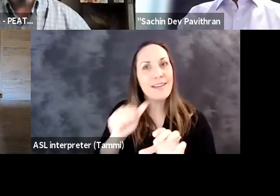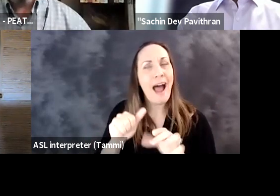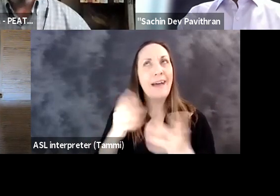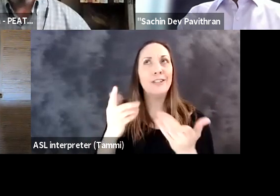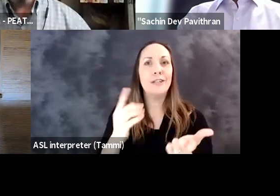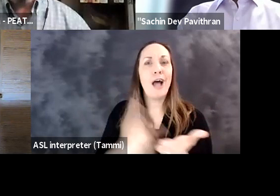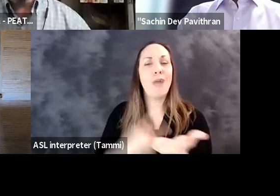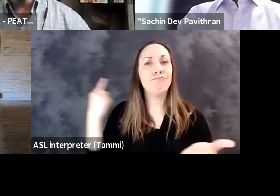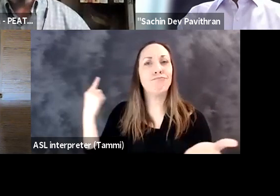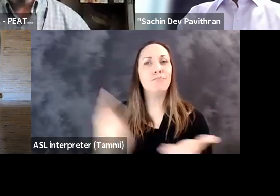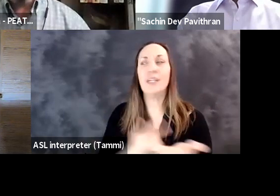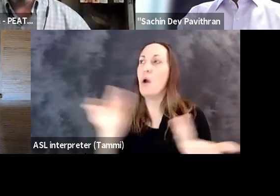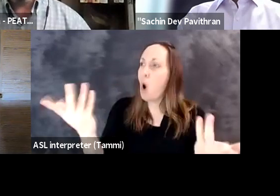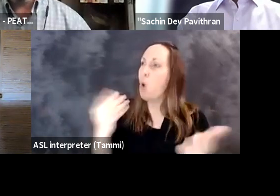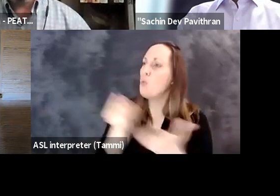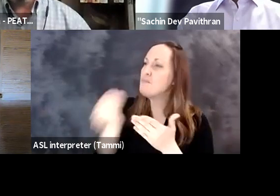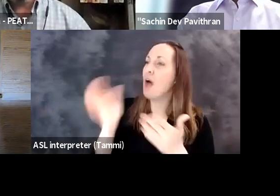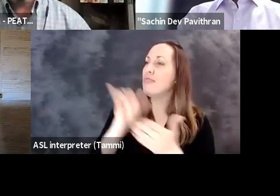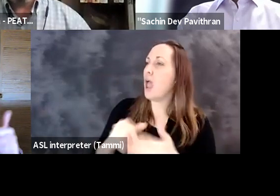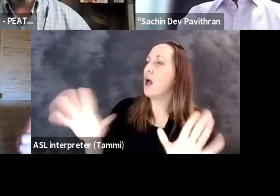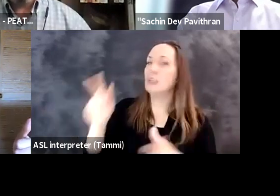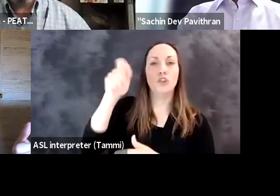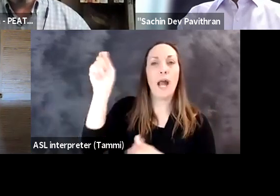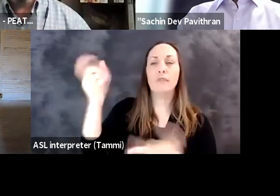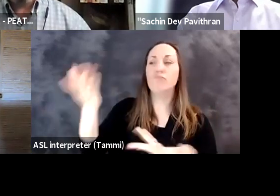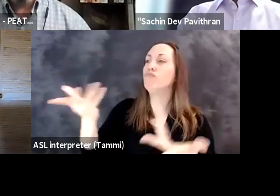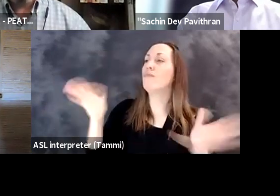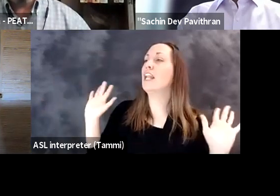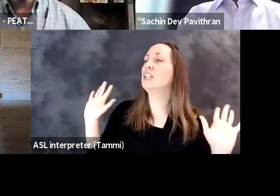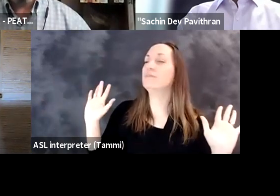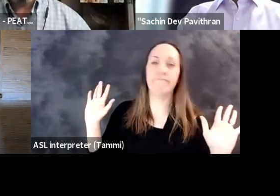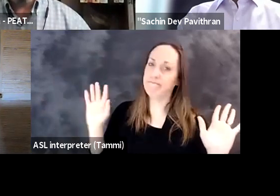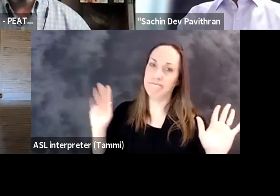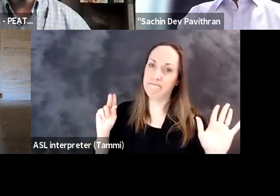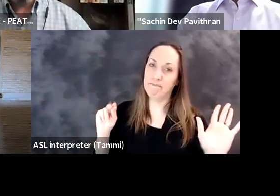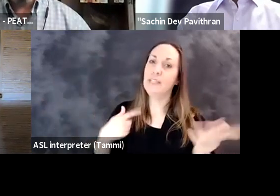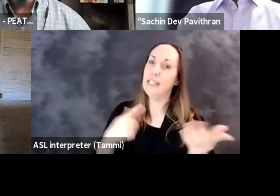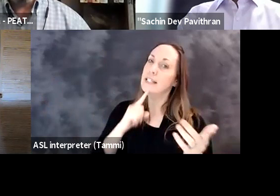in, but actually you need to be continuously doing it, so it's not just a case of sort of going, already, we bought this, you know, we've checked it,